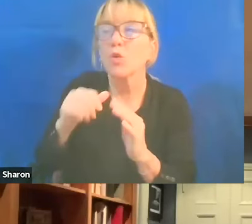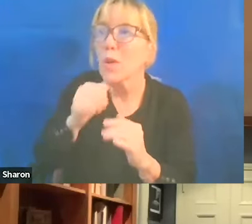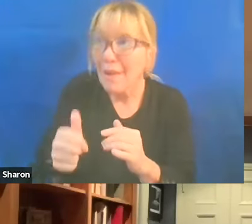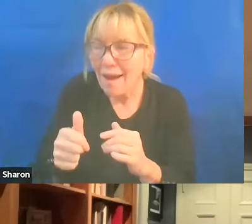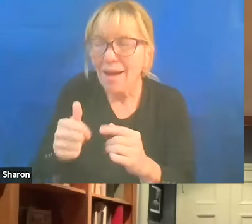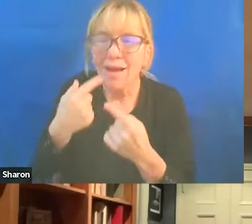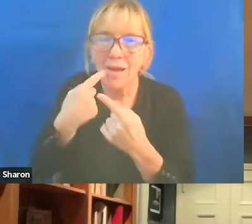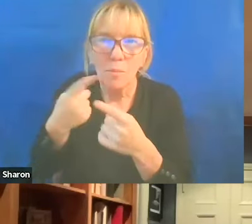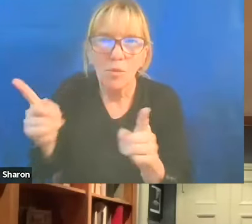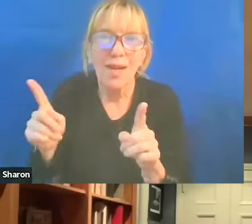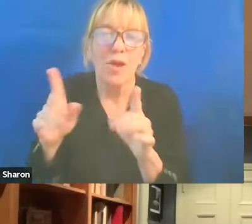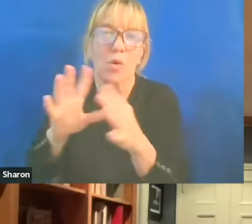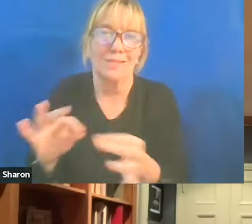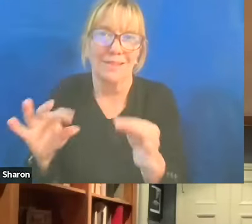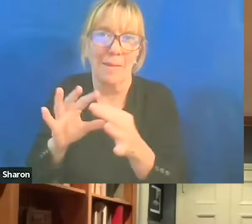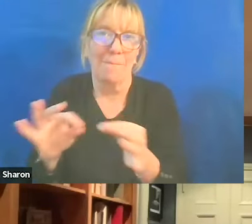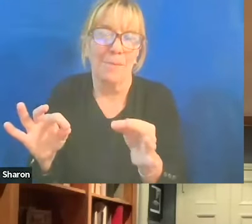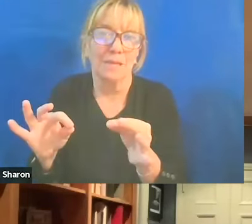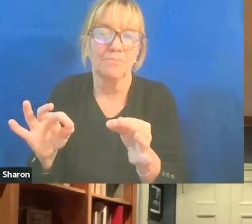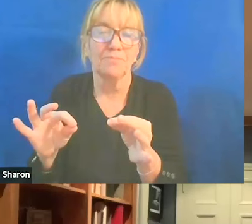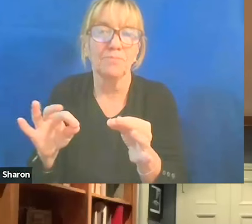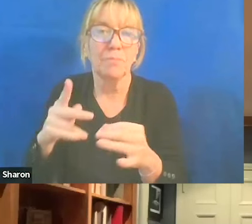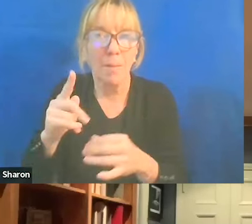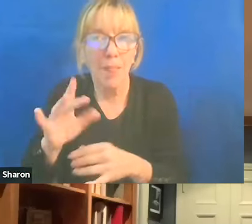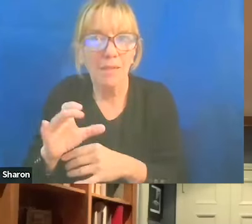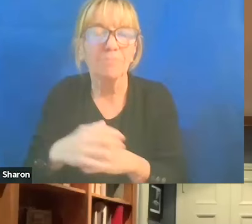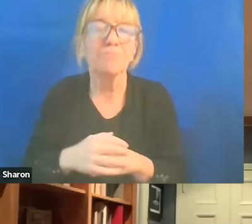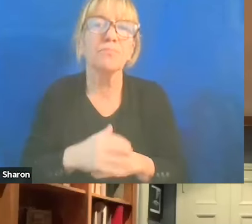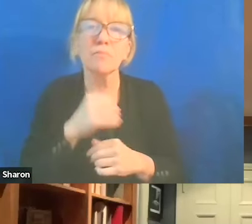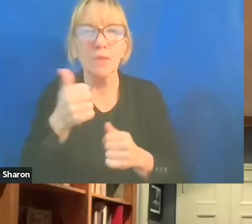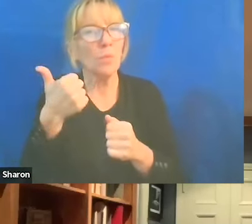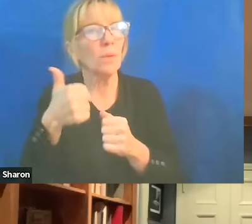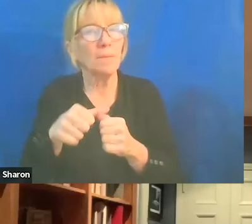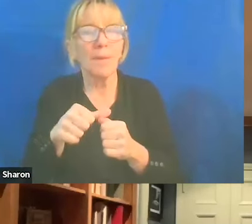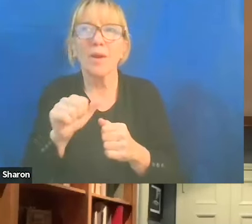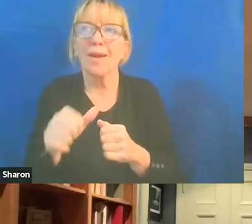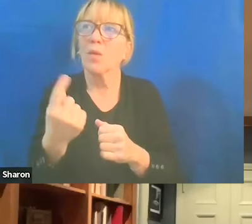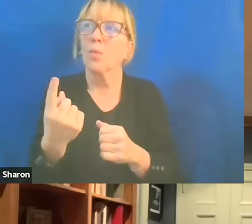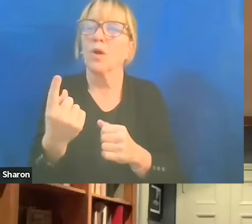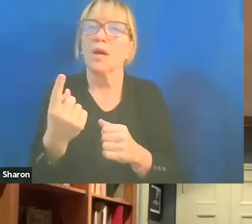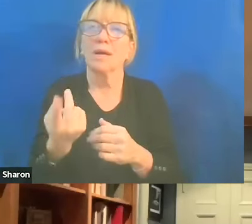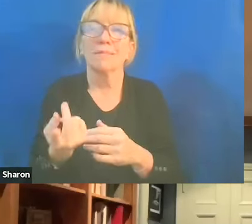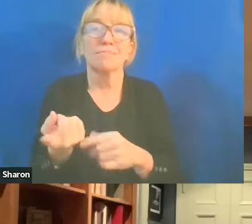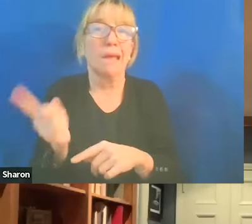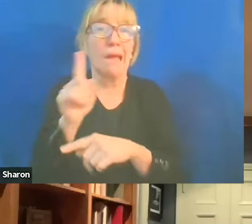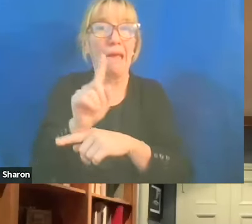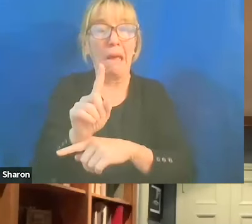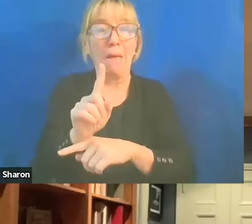But I don't remember anybody, you know, getting up on campus and... There may have been some students,